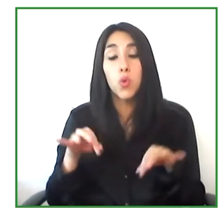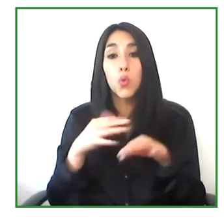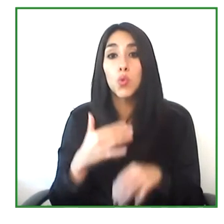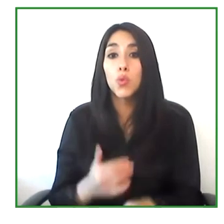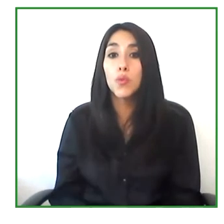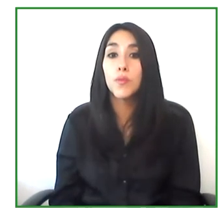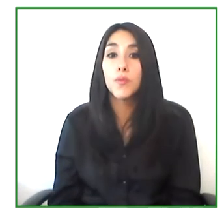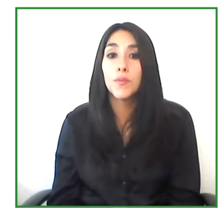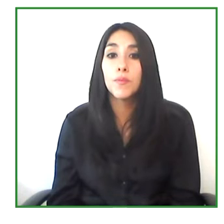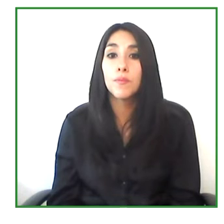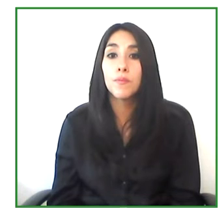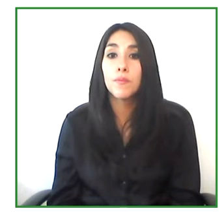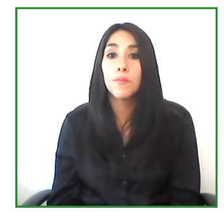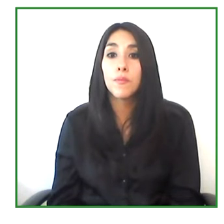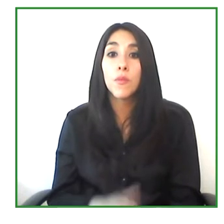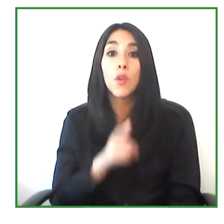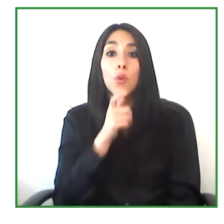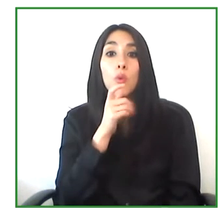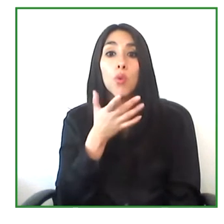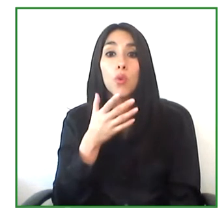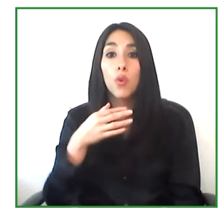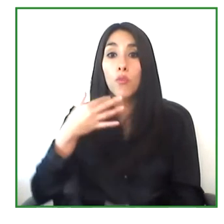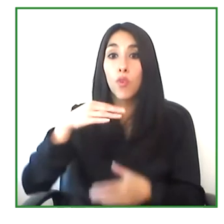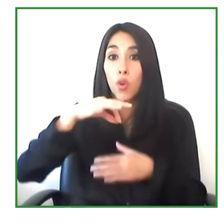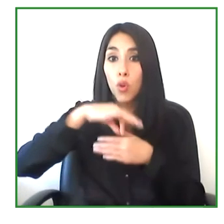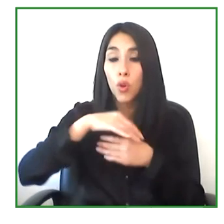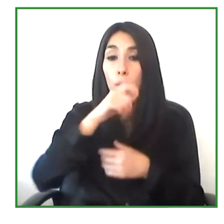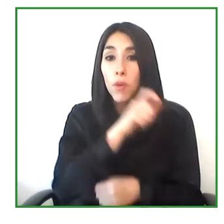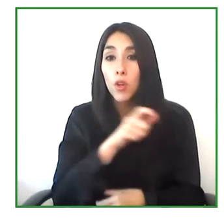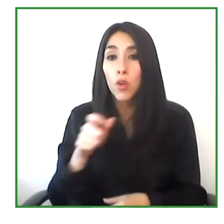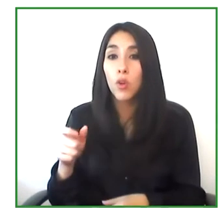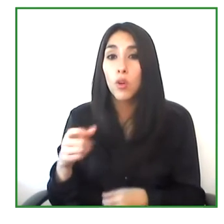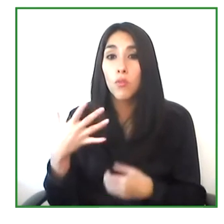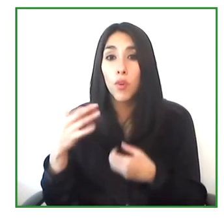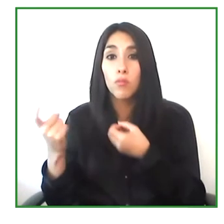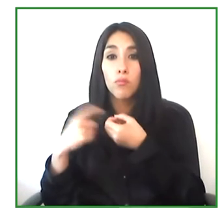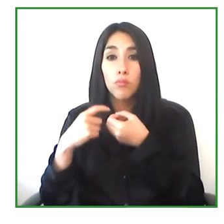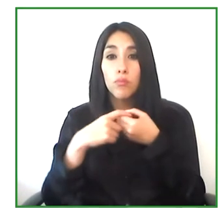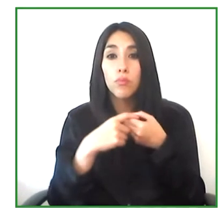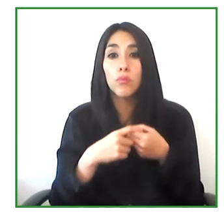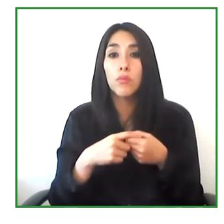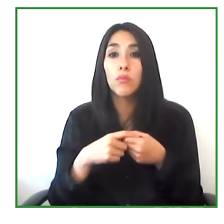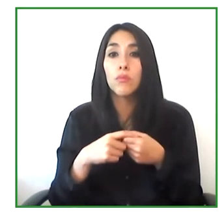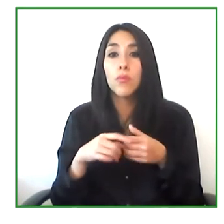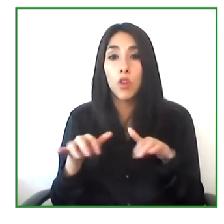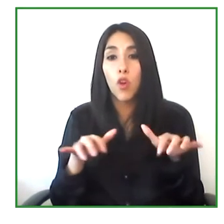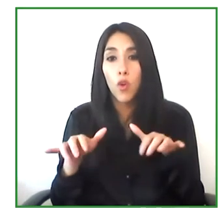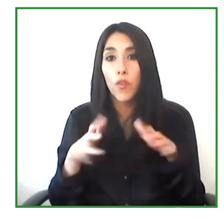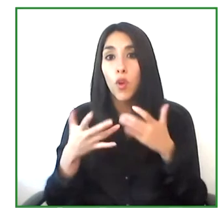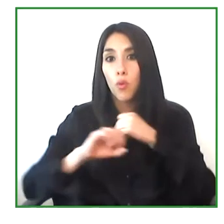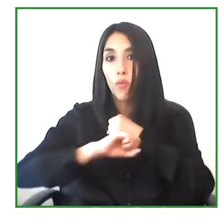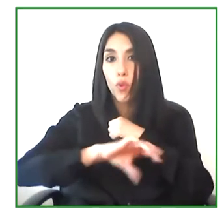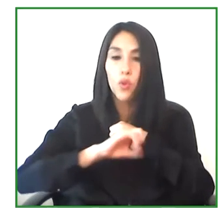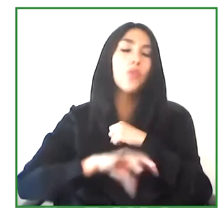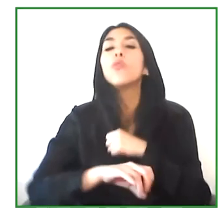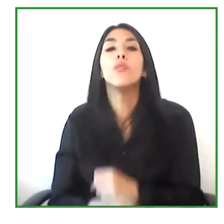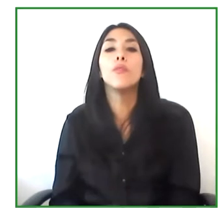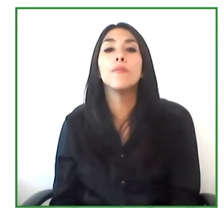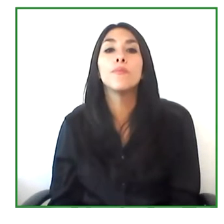So we need to have those candidates that are on our platform understand and know who they are.